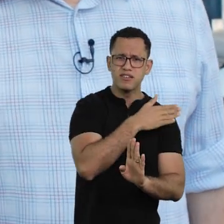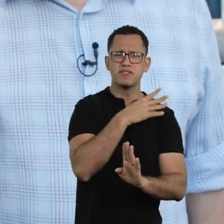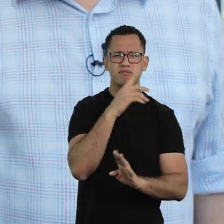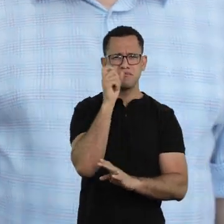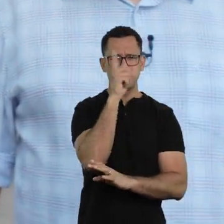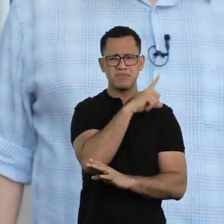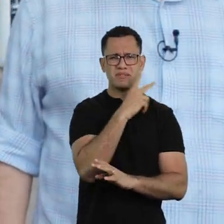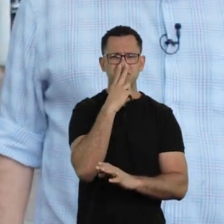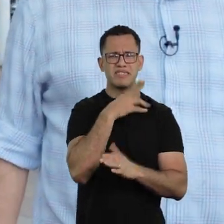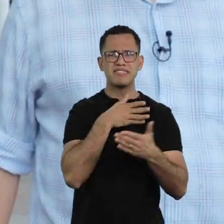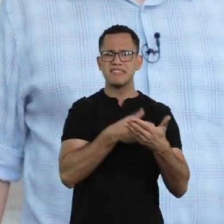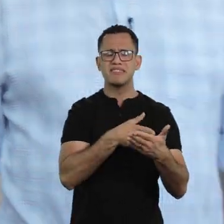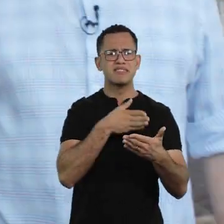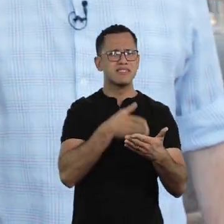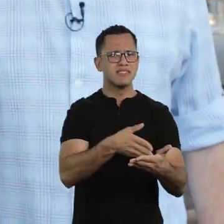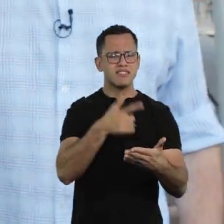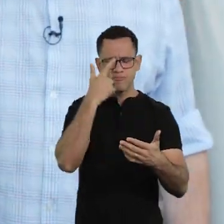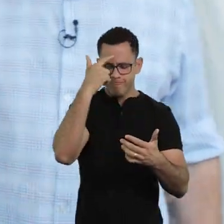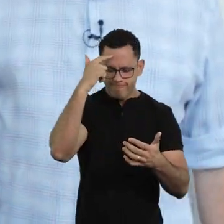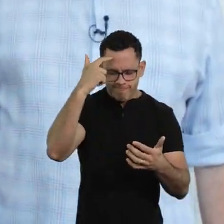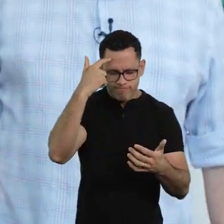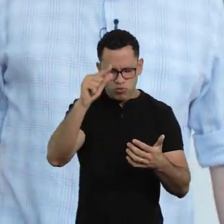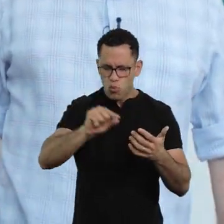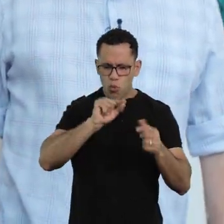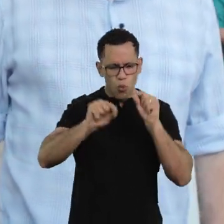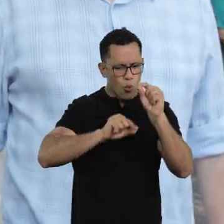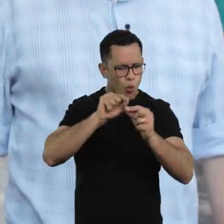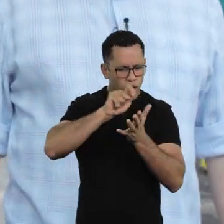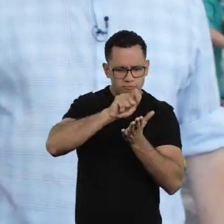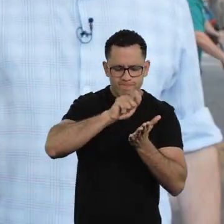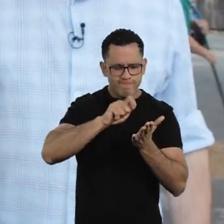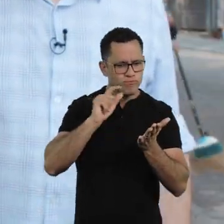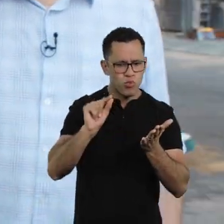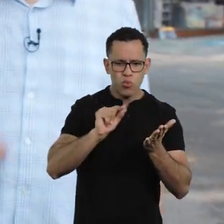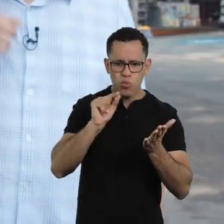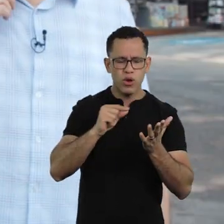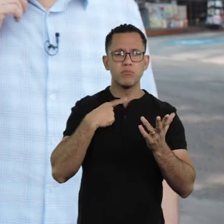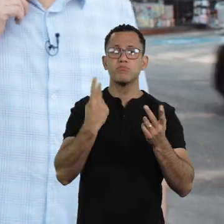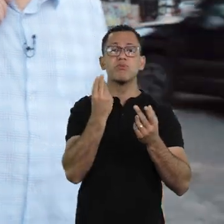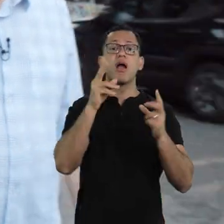In the beginning I was completely blocked, because